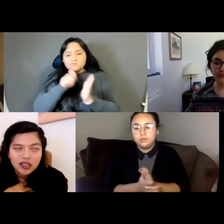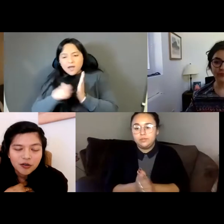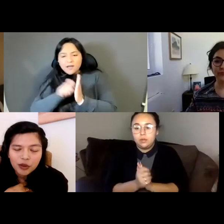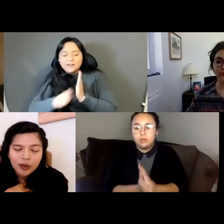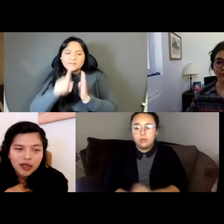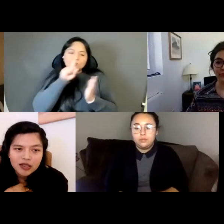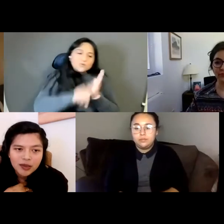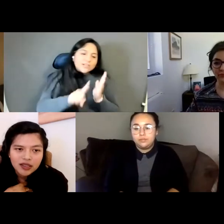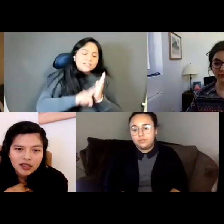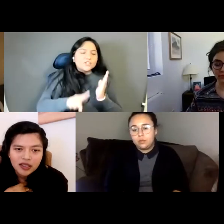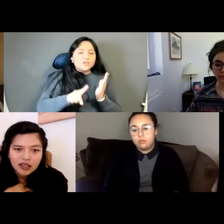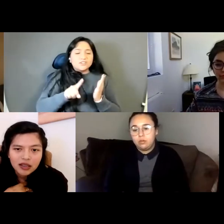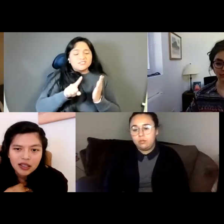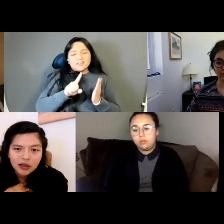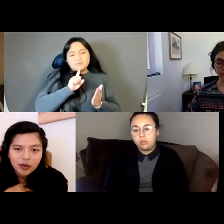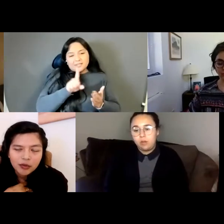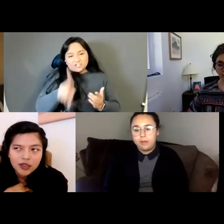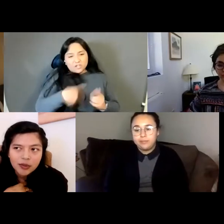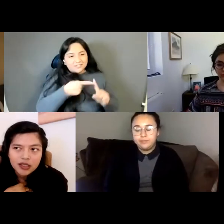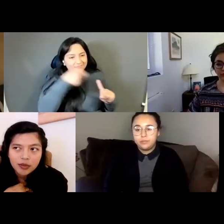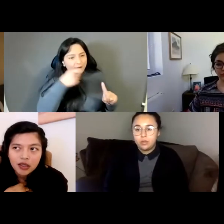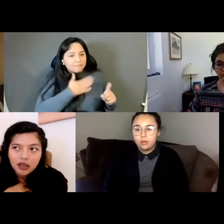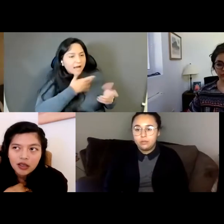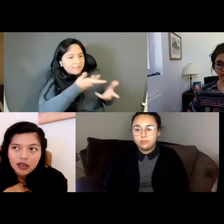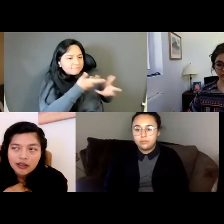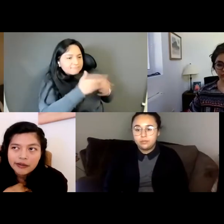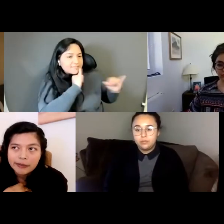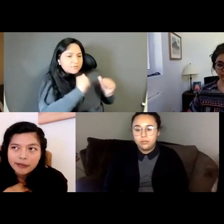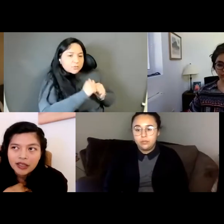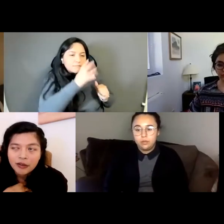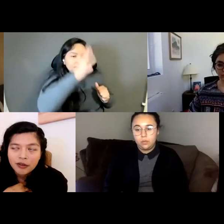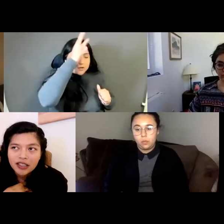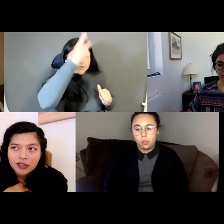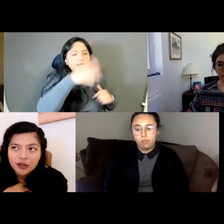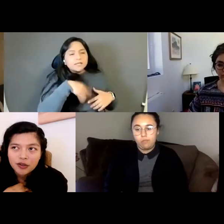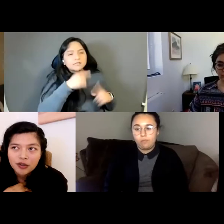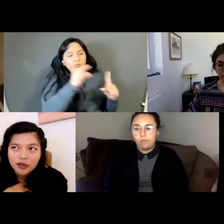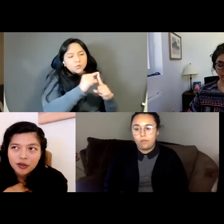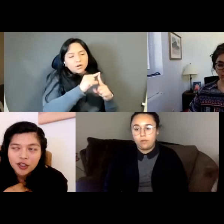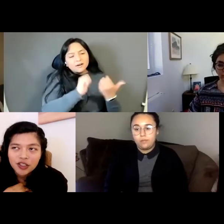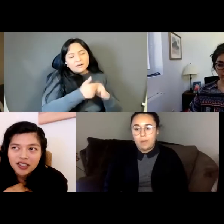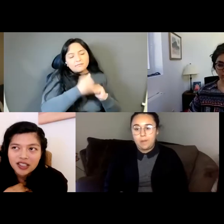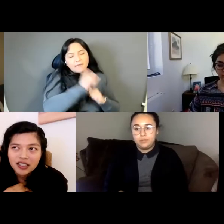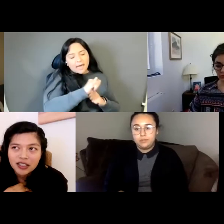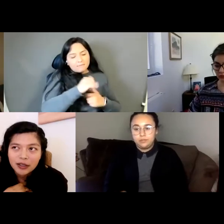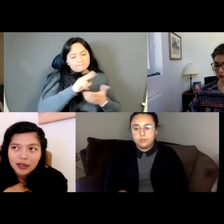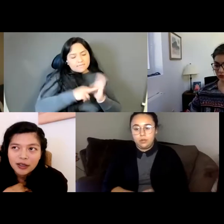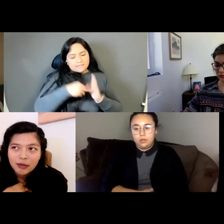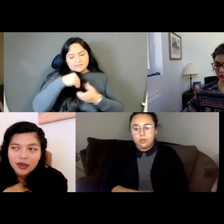just interviewing my parents, basically, and thinking about what words meant to me. I don't know if that answers your question exactly.